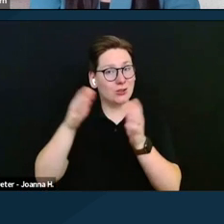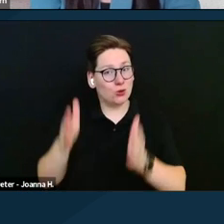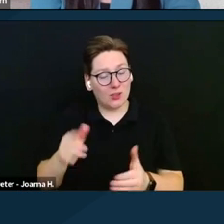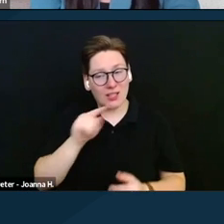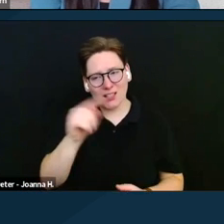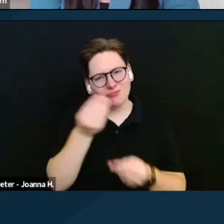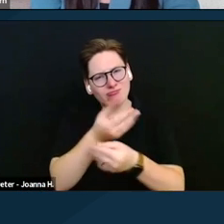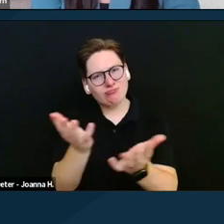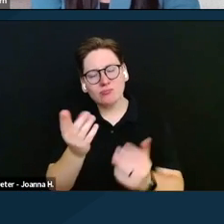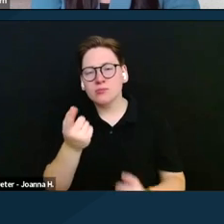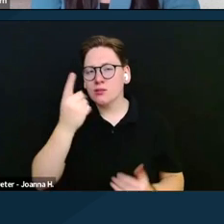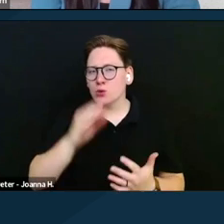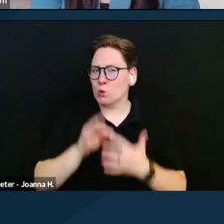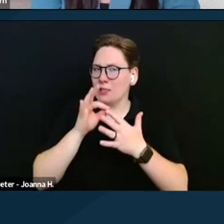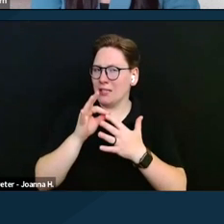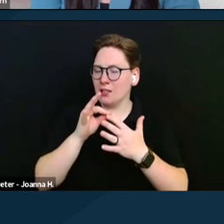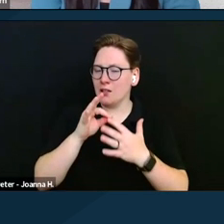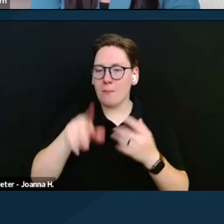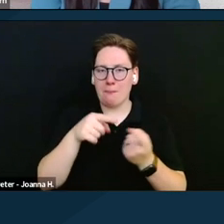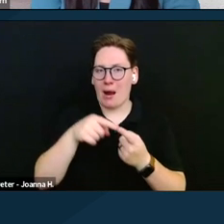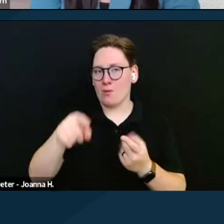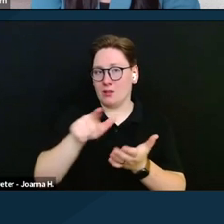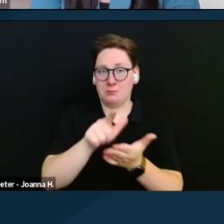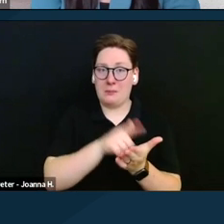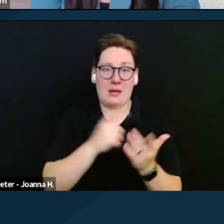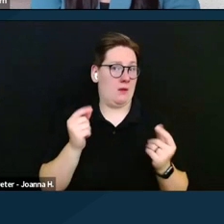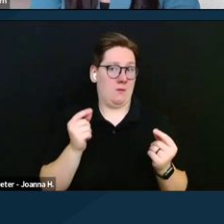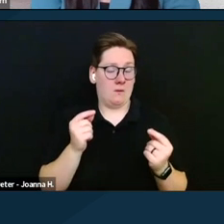one unique thing about this bill is that,